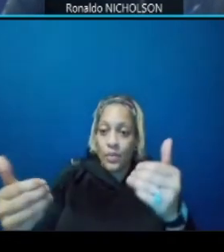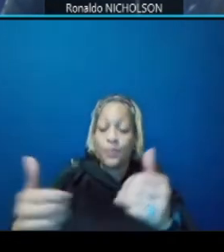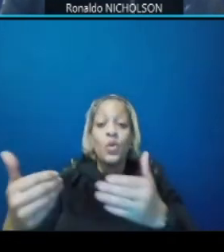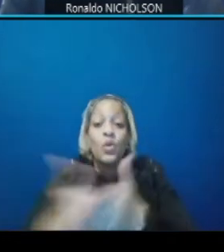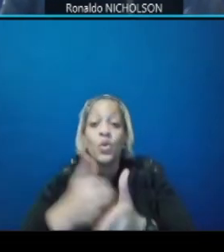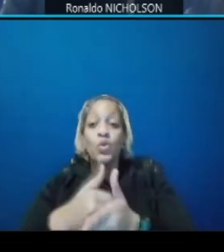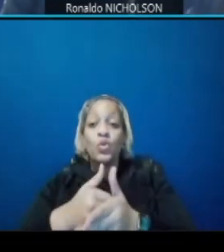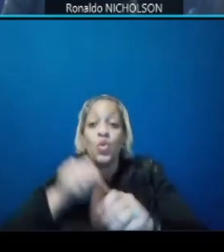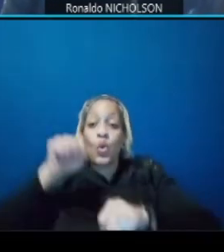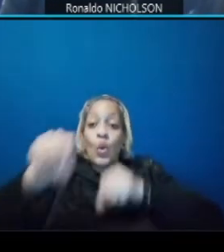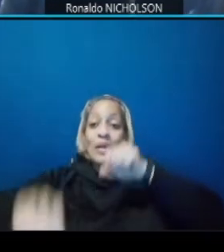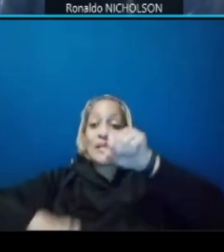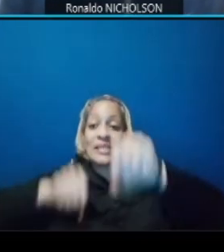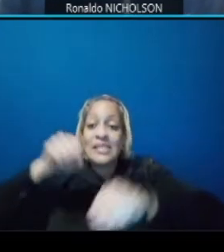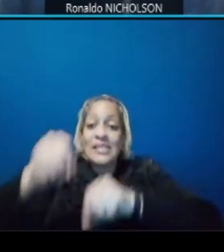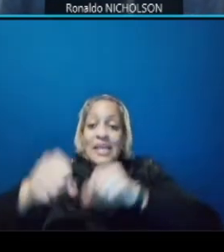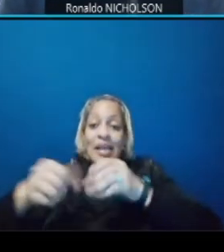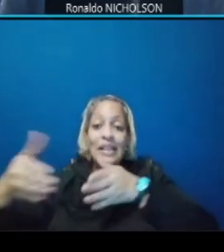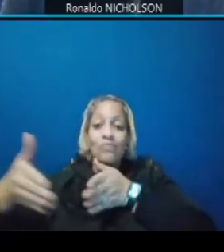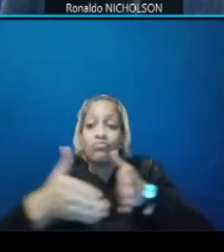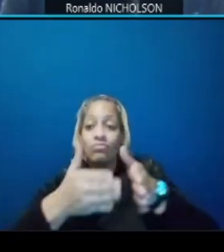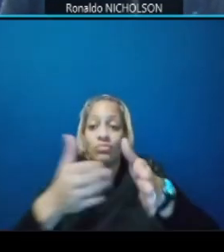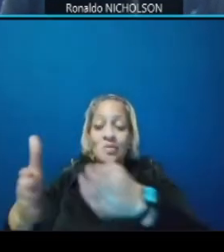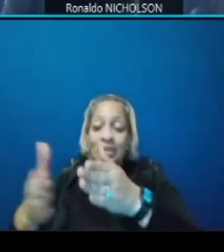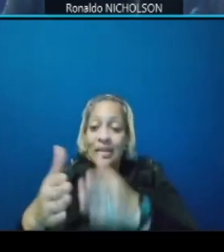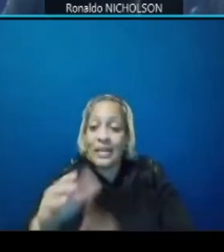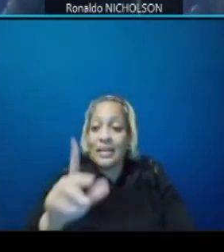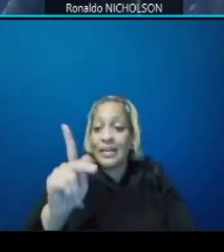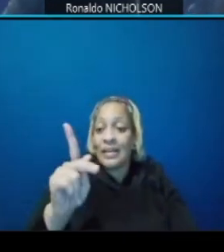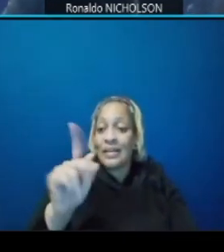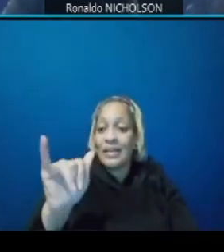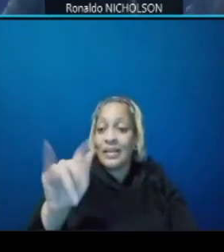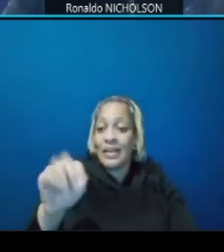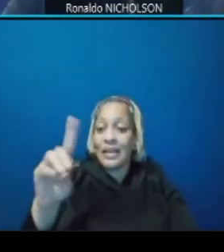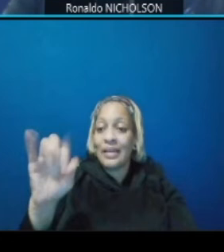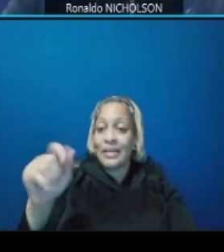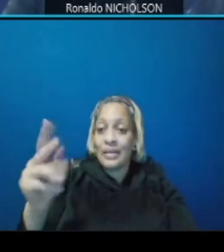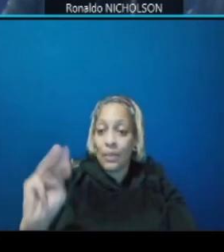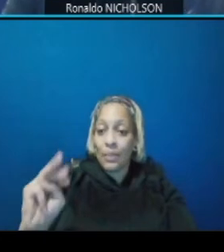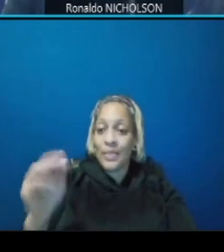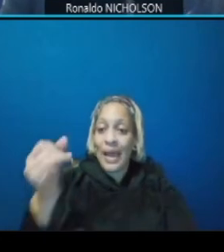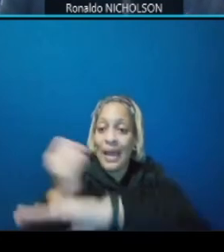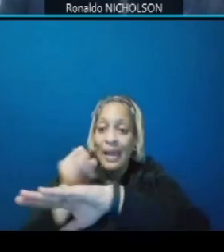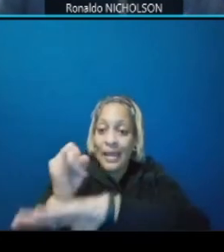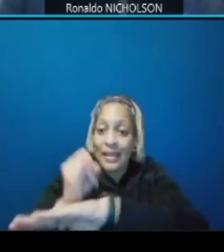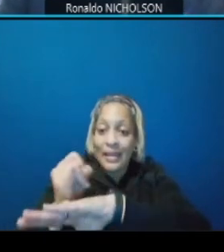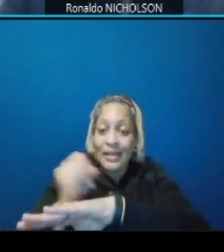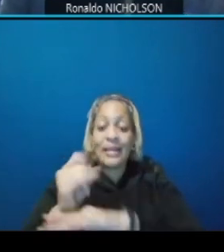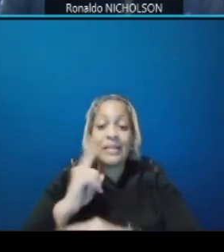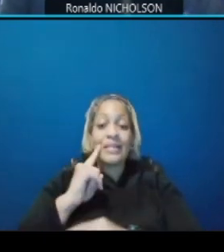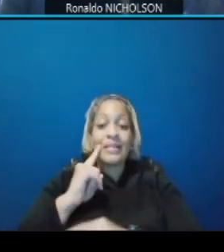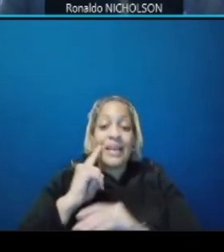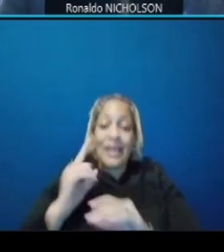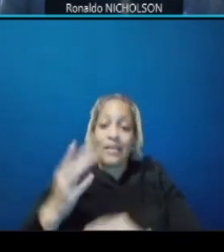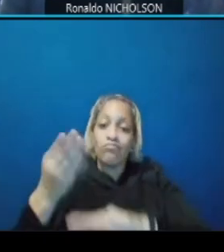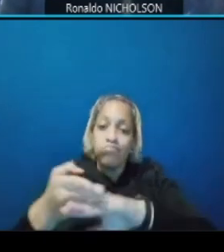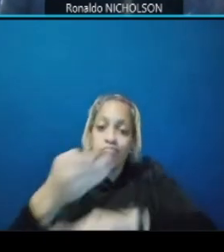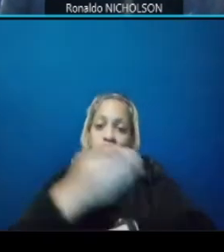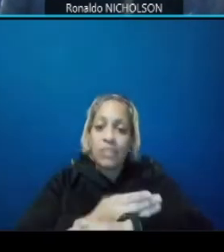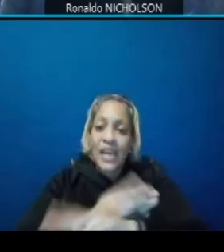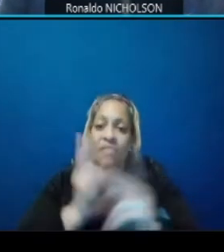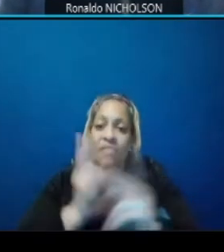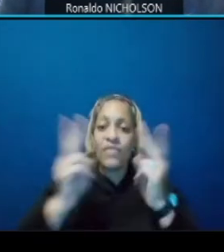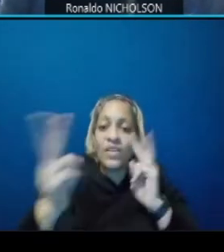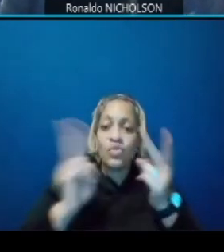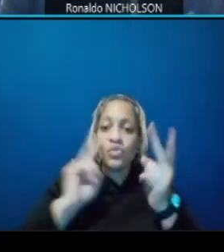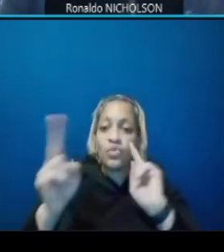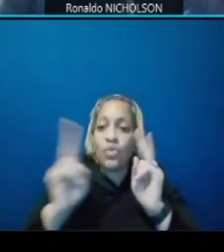location at kingman island and enhanced visibility and reflectivity crosswalks and pedestrian signals